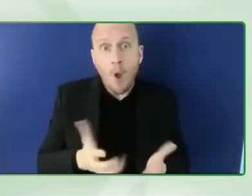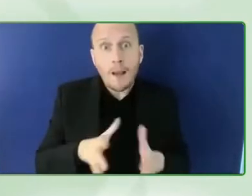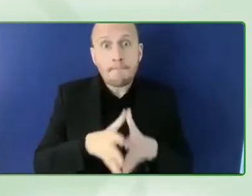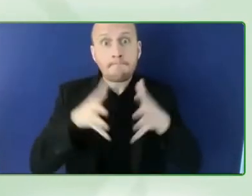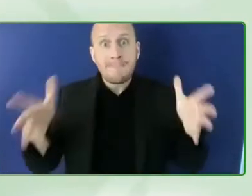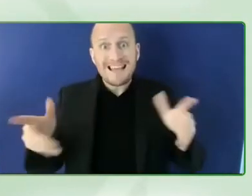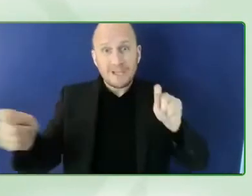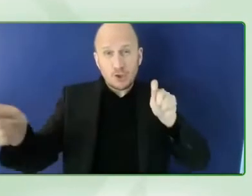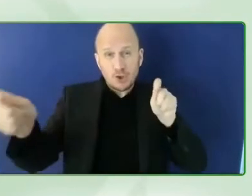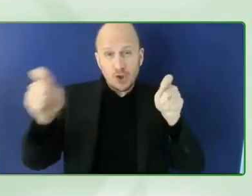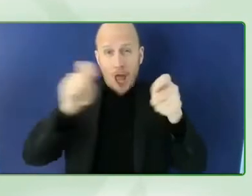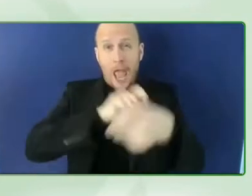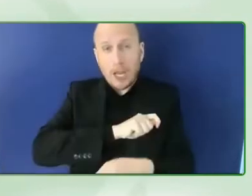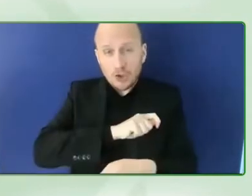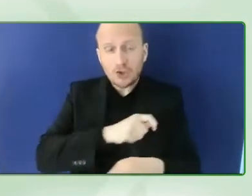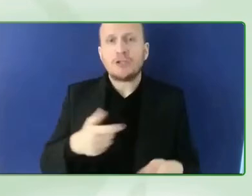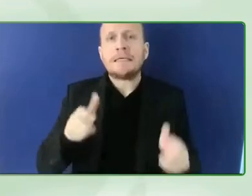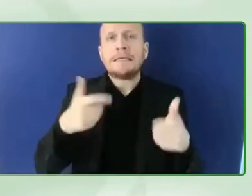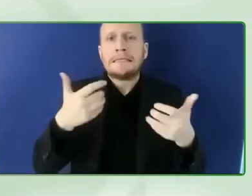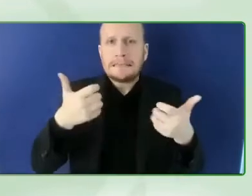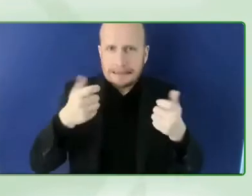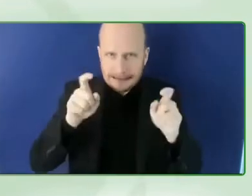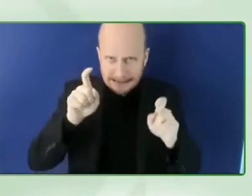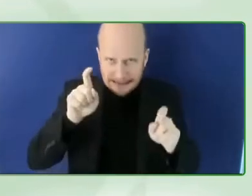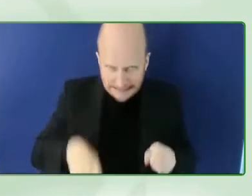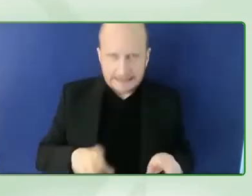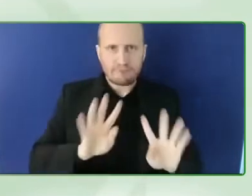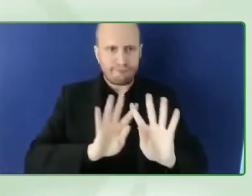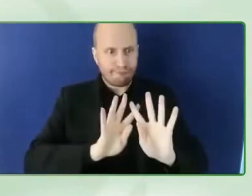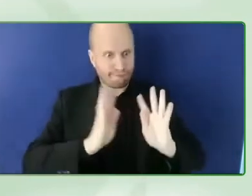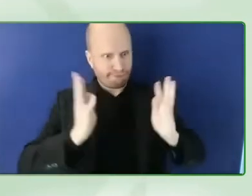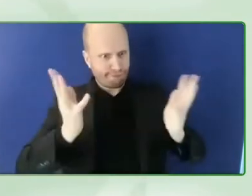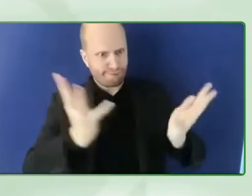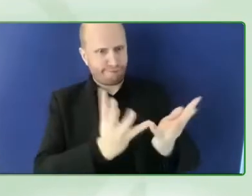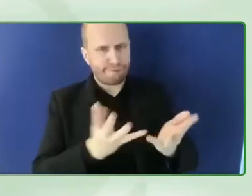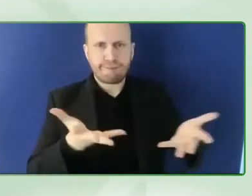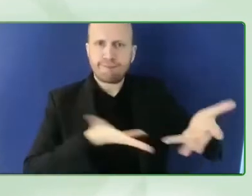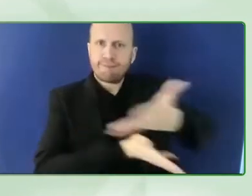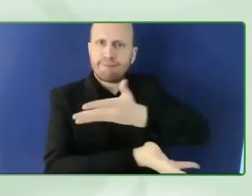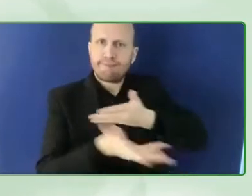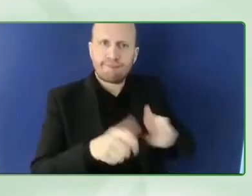we said that it's going to be possible that's the main idea to convince people that it's possible